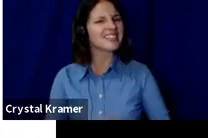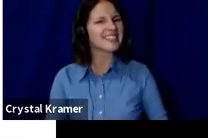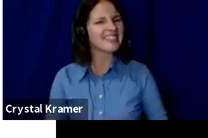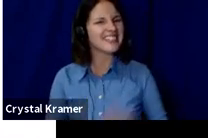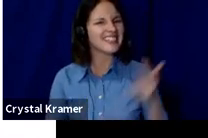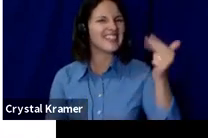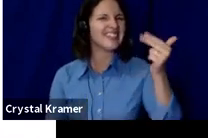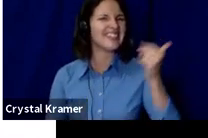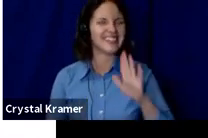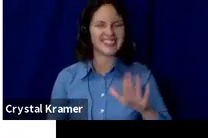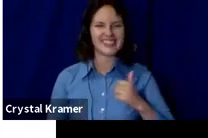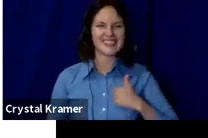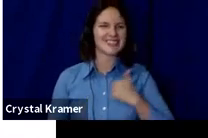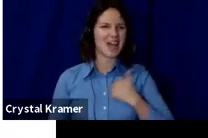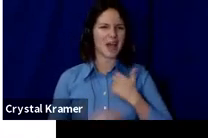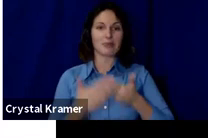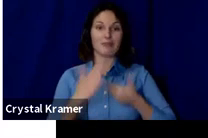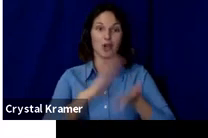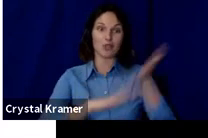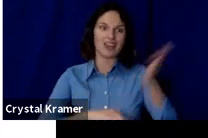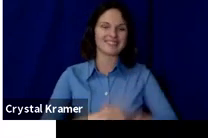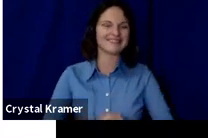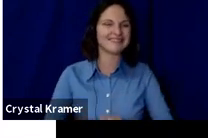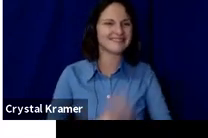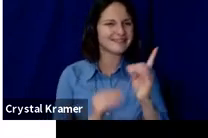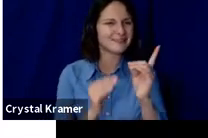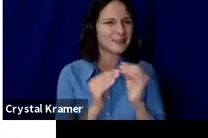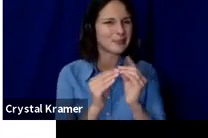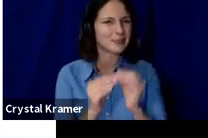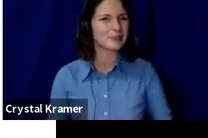Sorry, before we run.